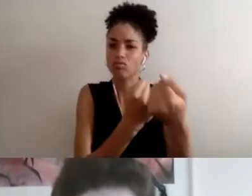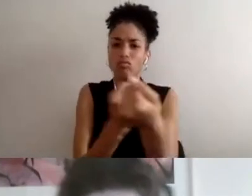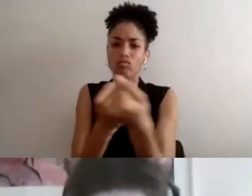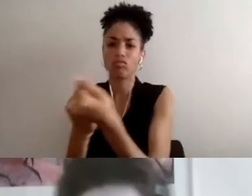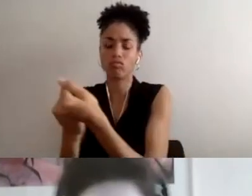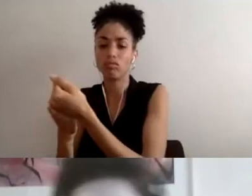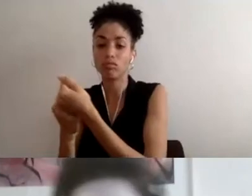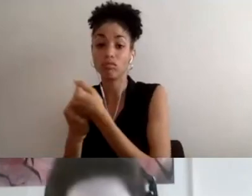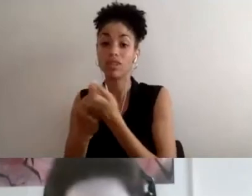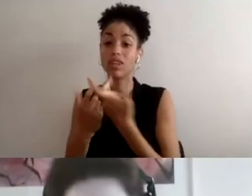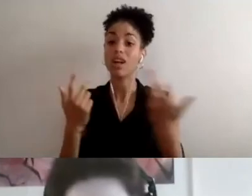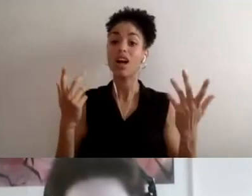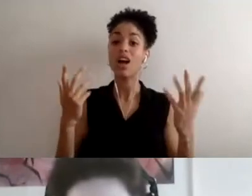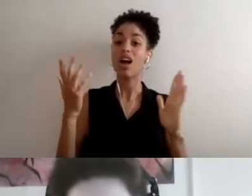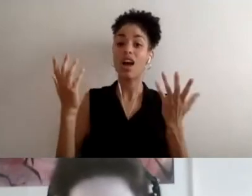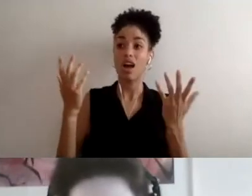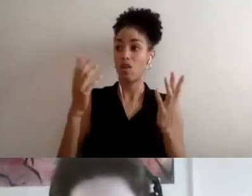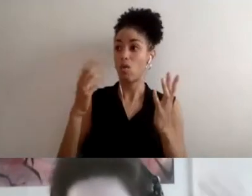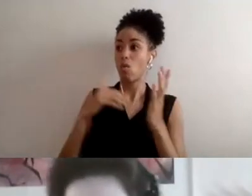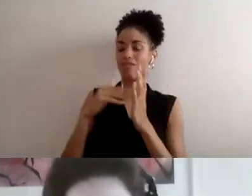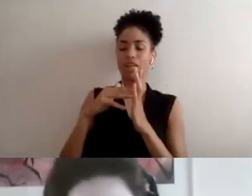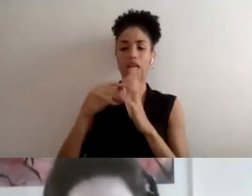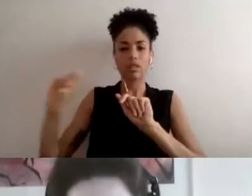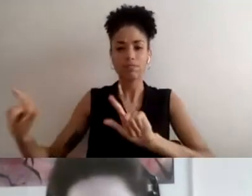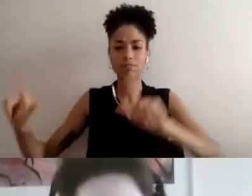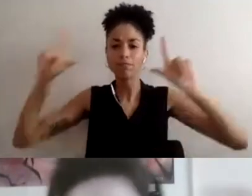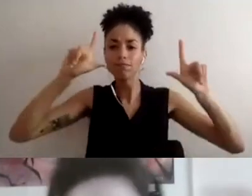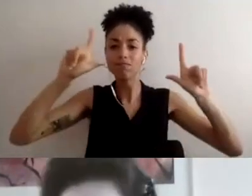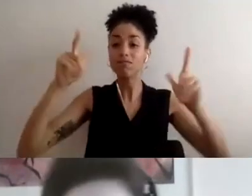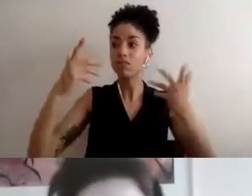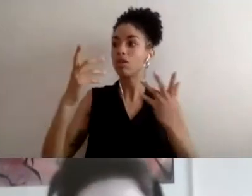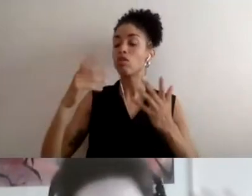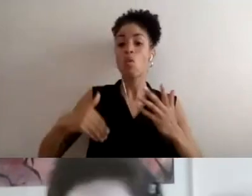see people with disabilities. There's so much bias and dogma and all this stuff,